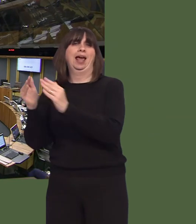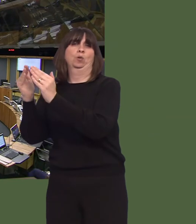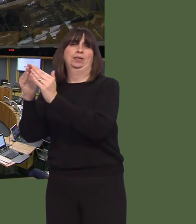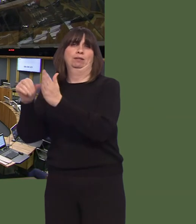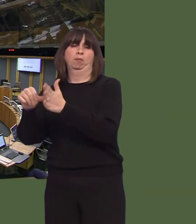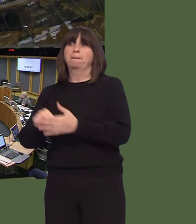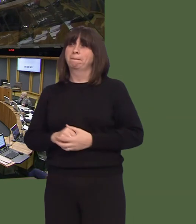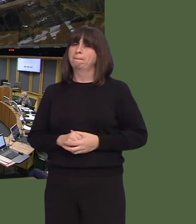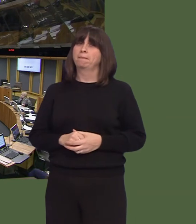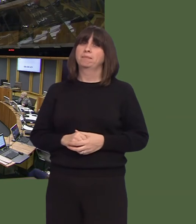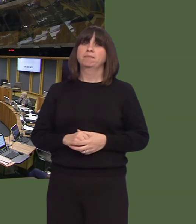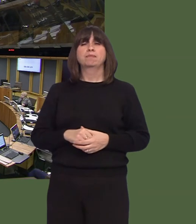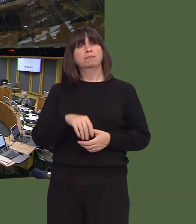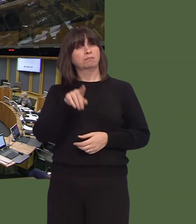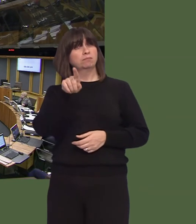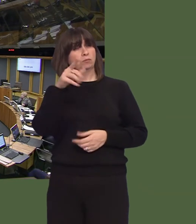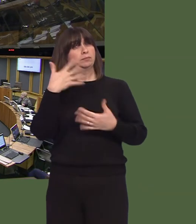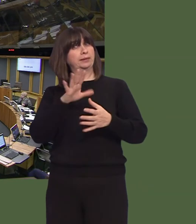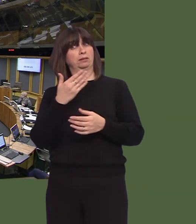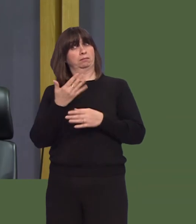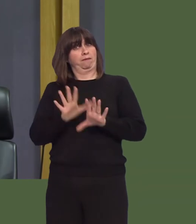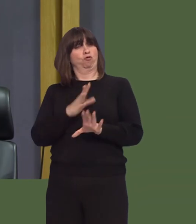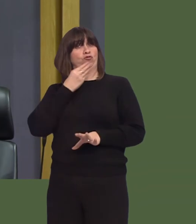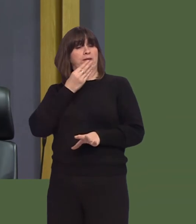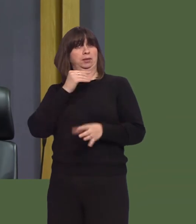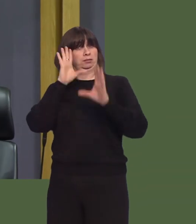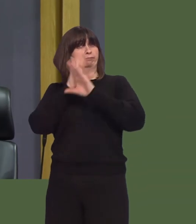We noticed, as Assembly Members, that you made an announcement before Christmas of an